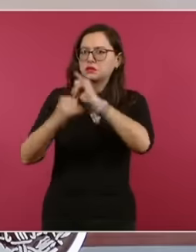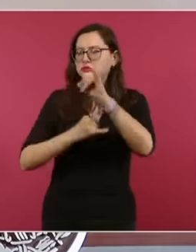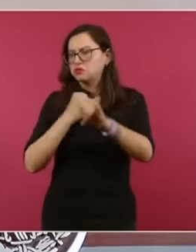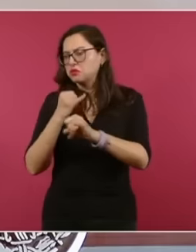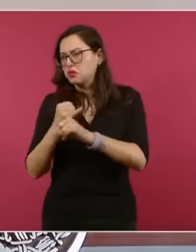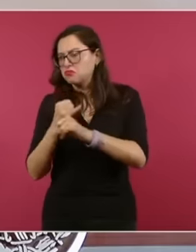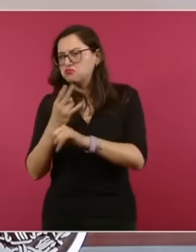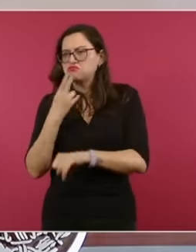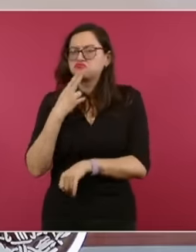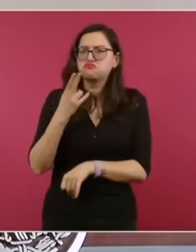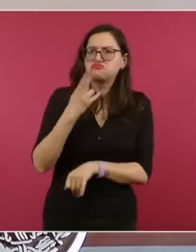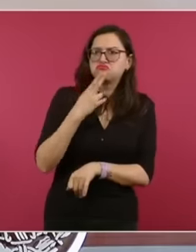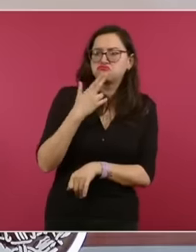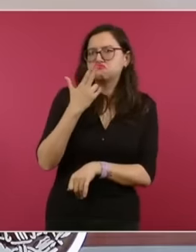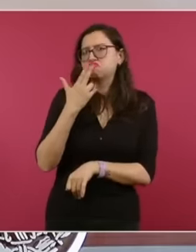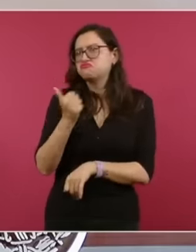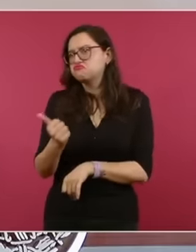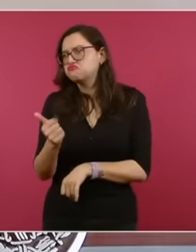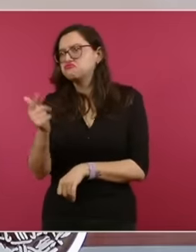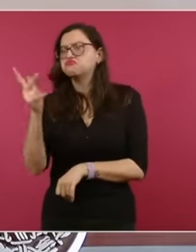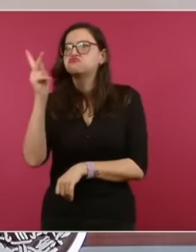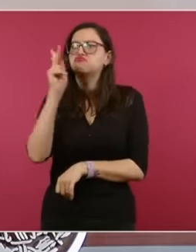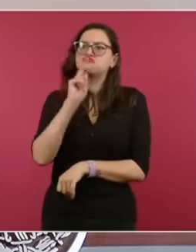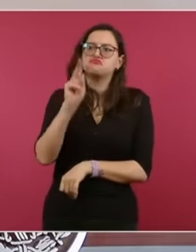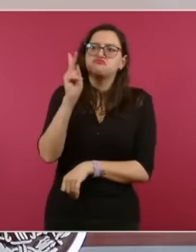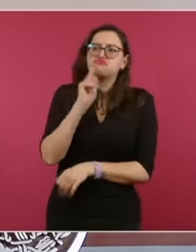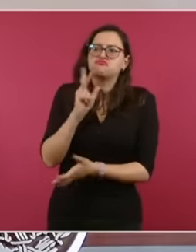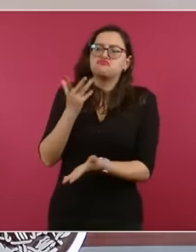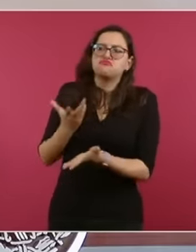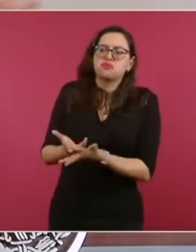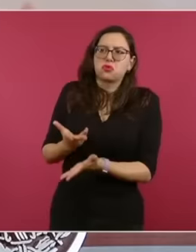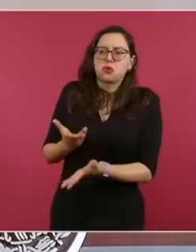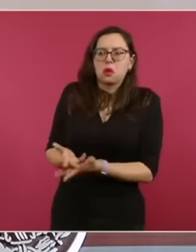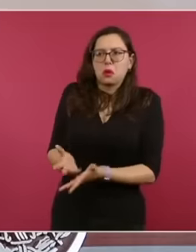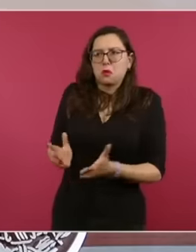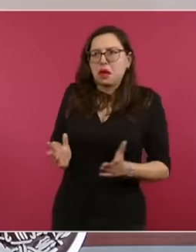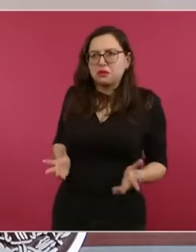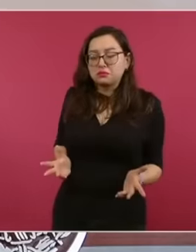the multilateral world and in international relations we see violations all over